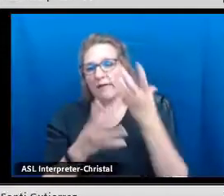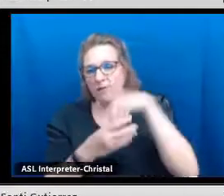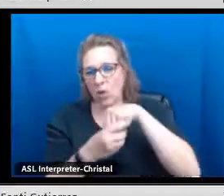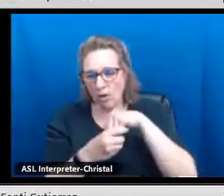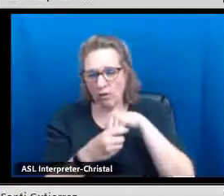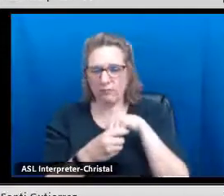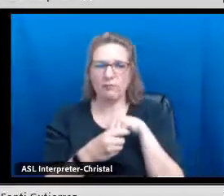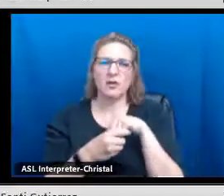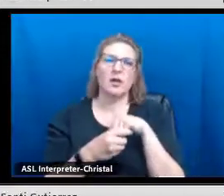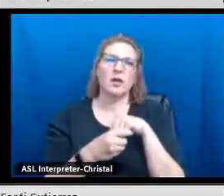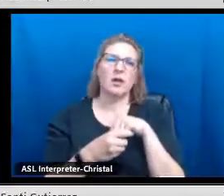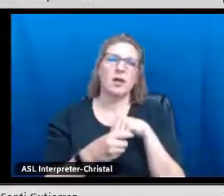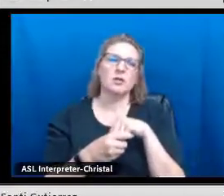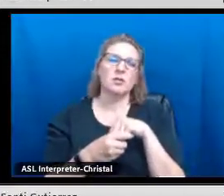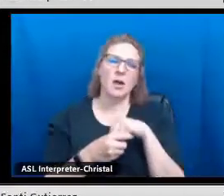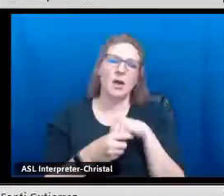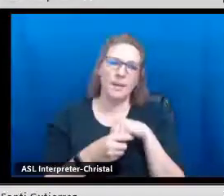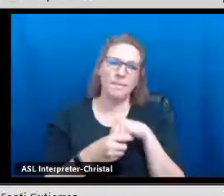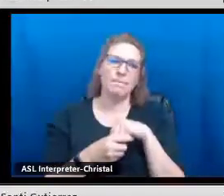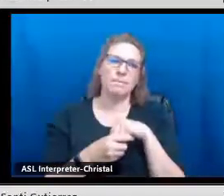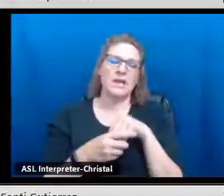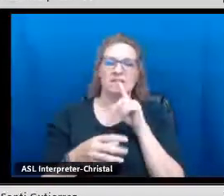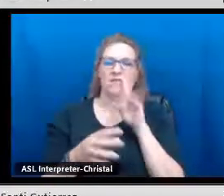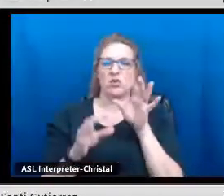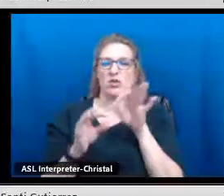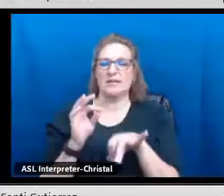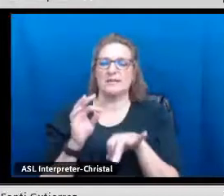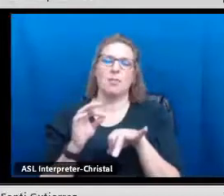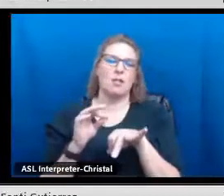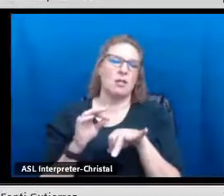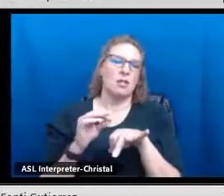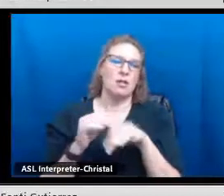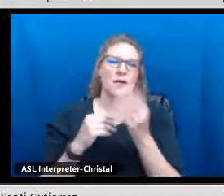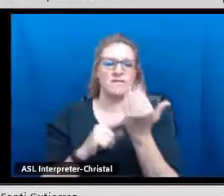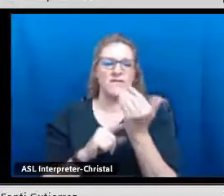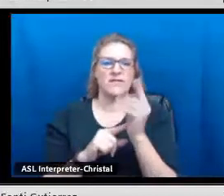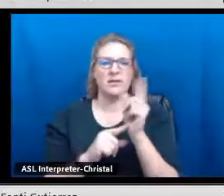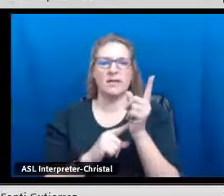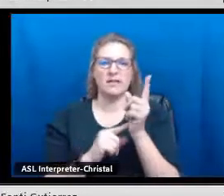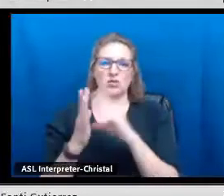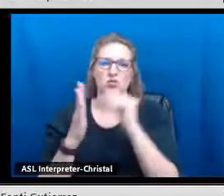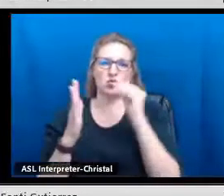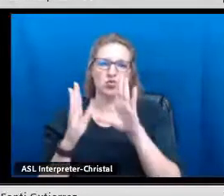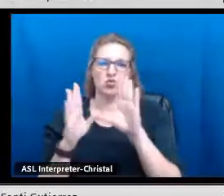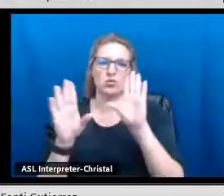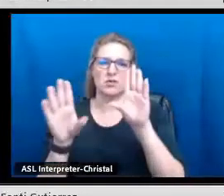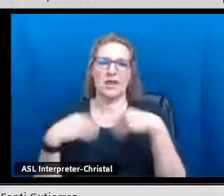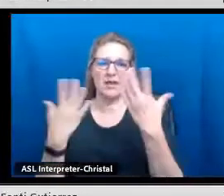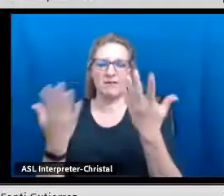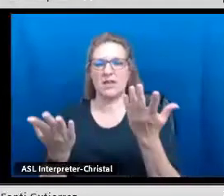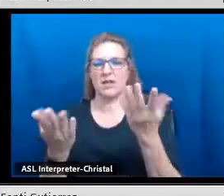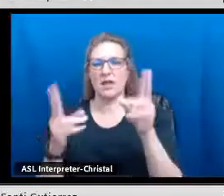The portfolio presentation, this is under a more detail as to what that entails. It's fairly simple.